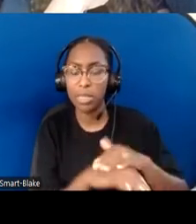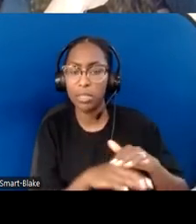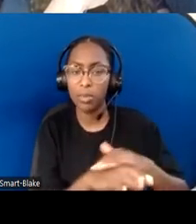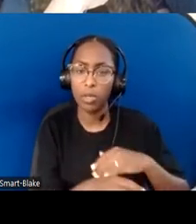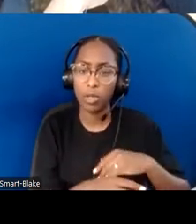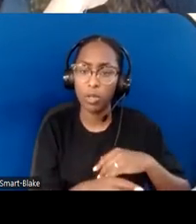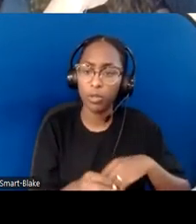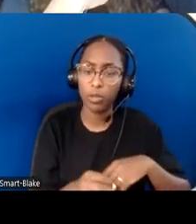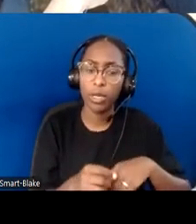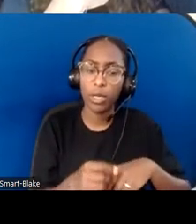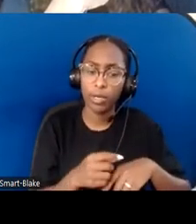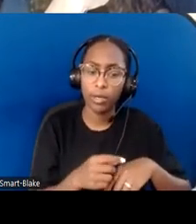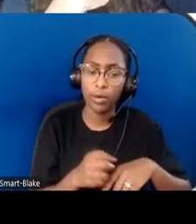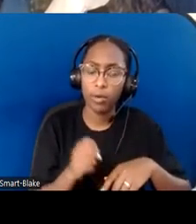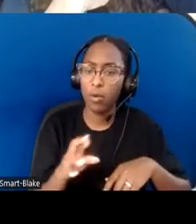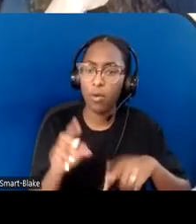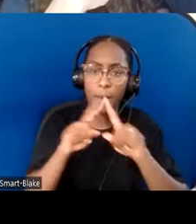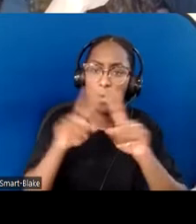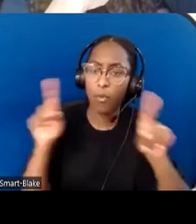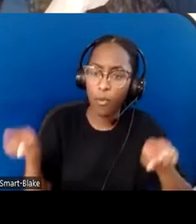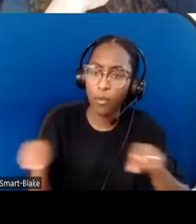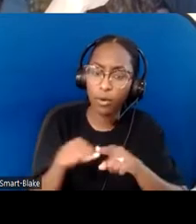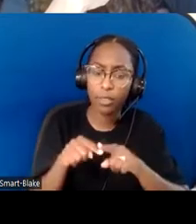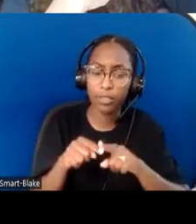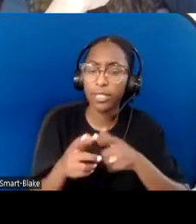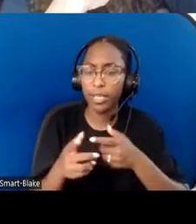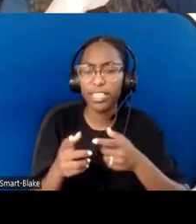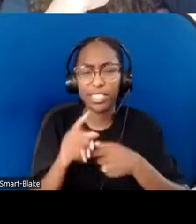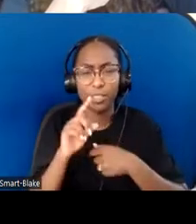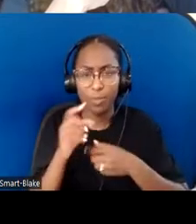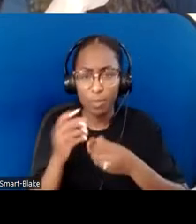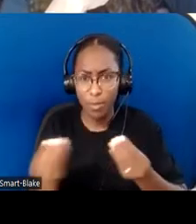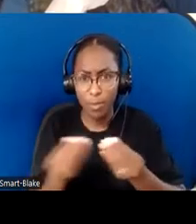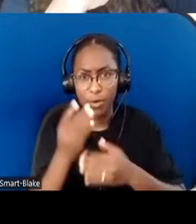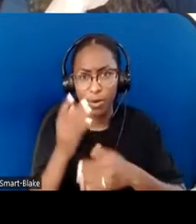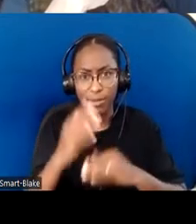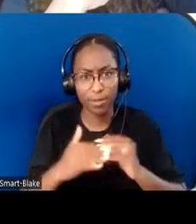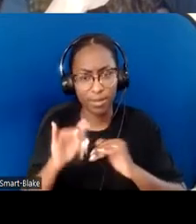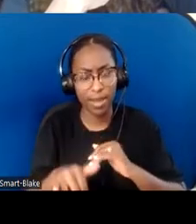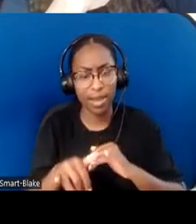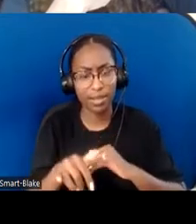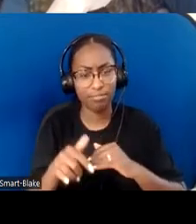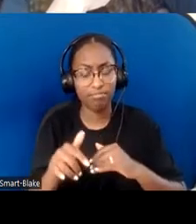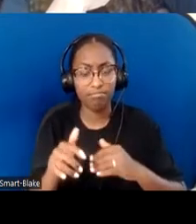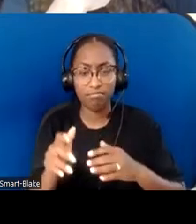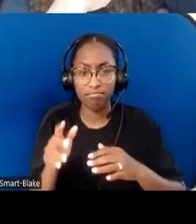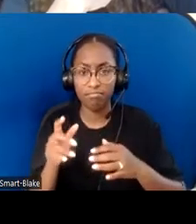bulletin boards that show support groups, that show disability awareness events and activities you're doing.